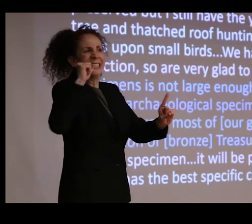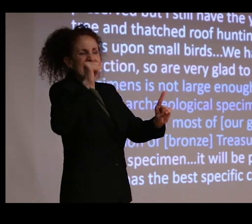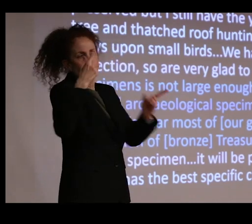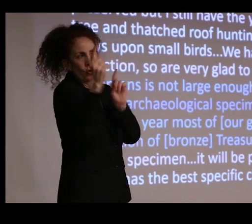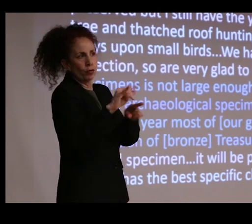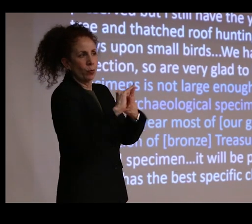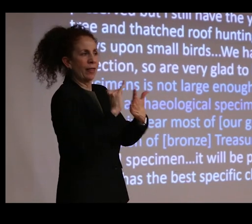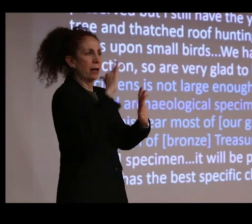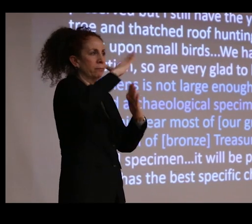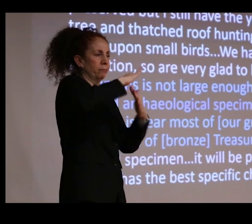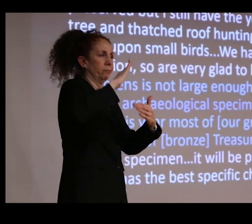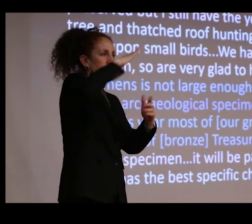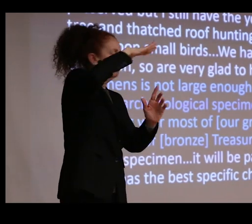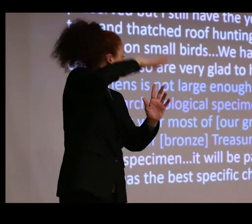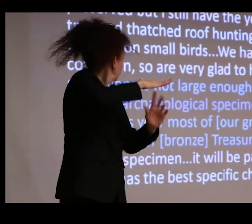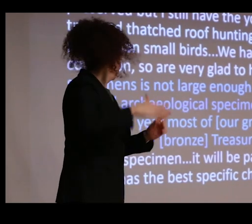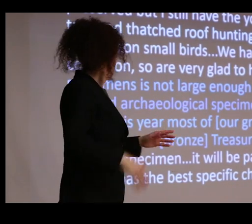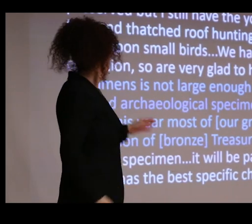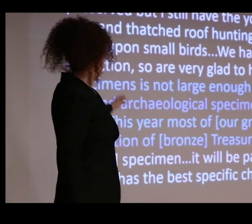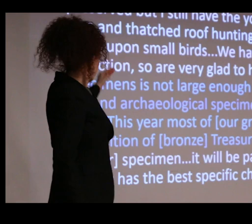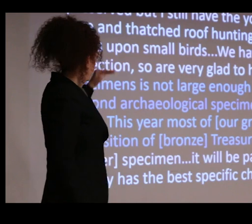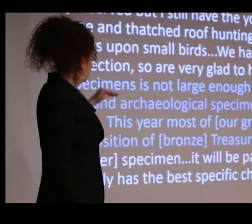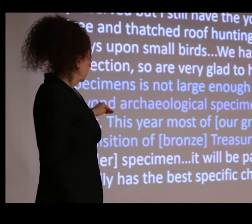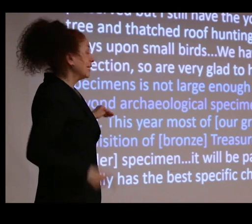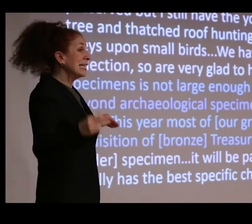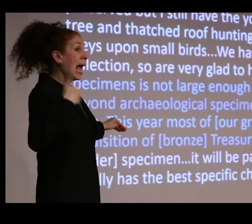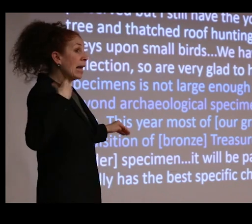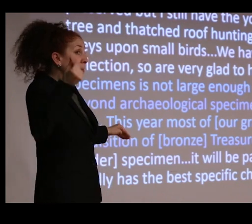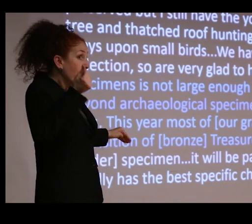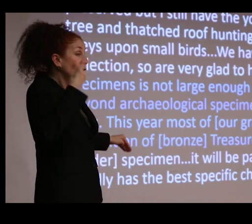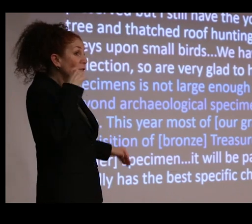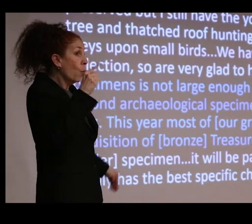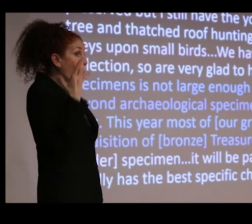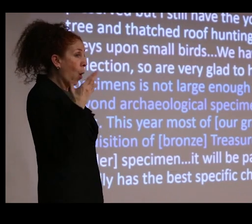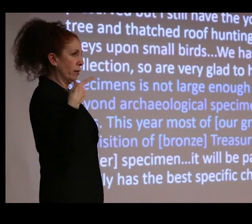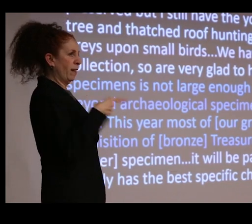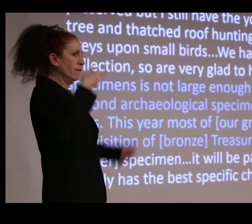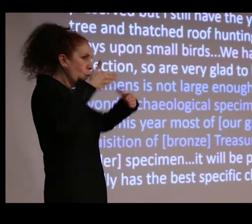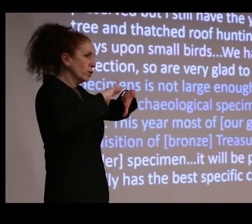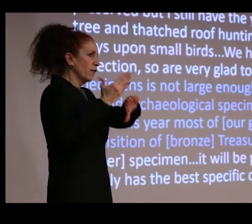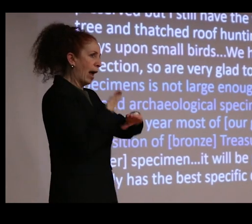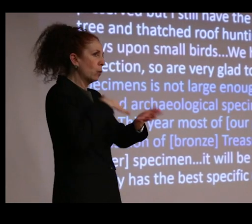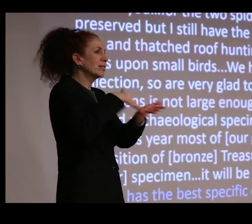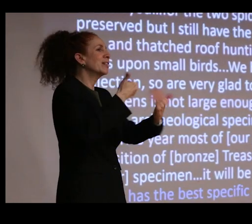And the bronzes he mentions, for which he does have money, will be the main focus of our study tonight.